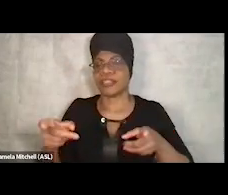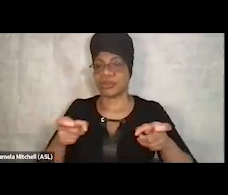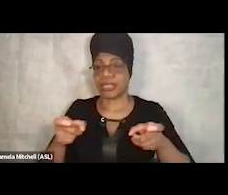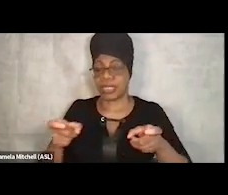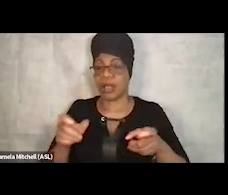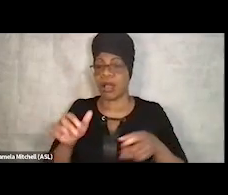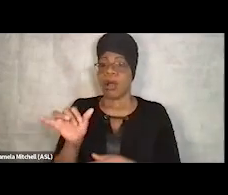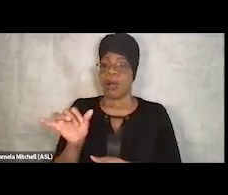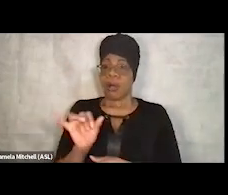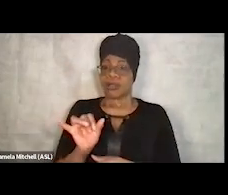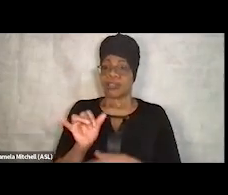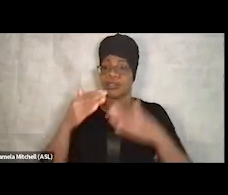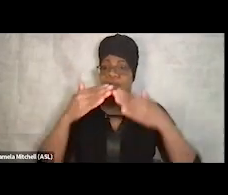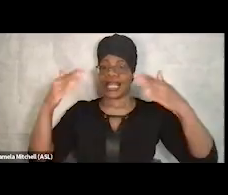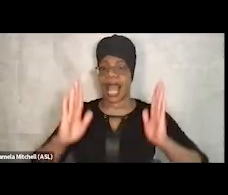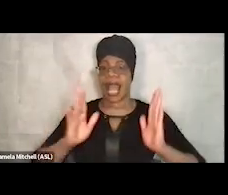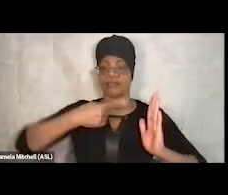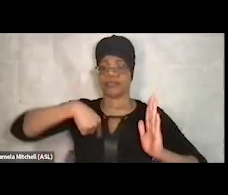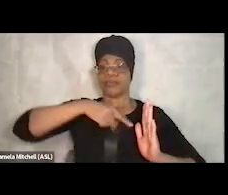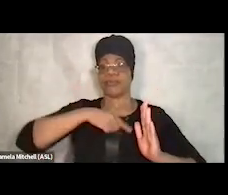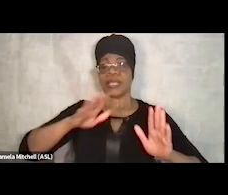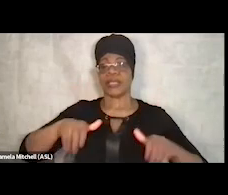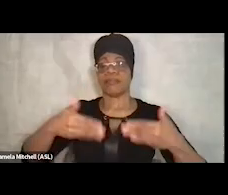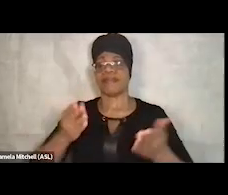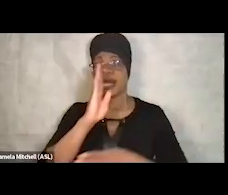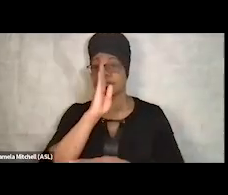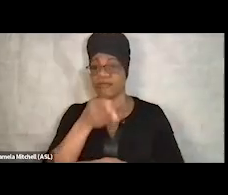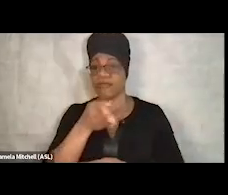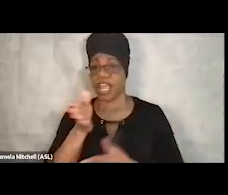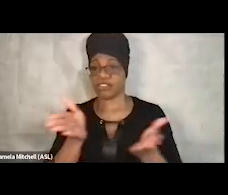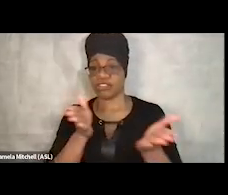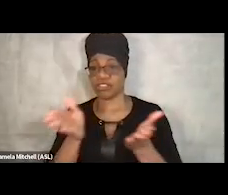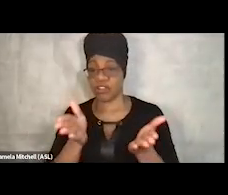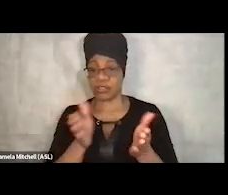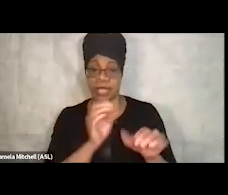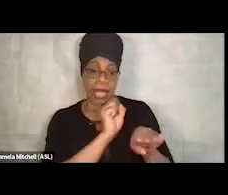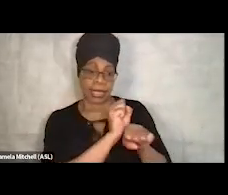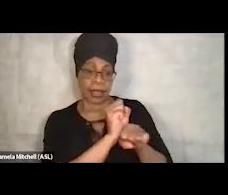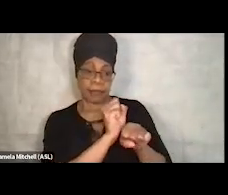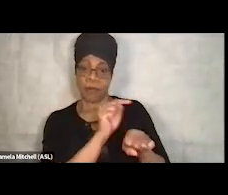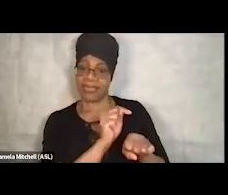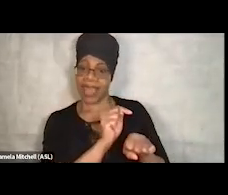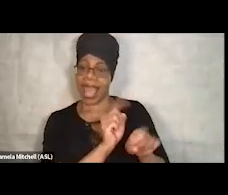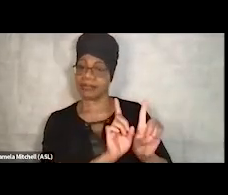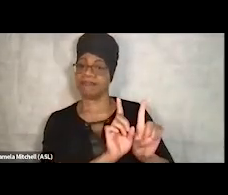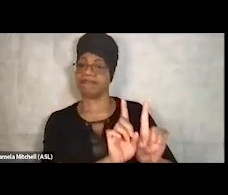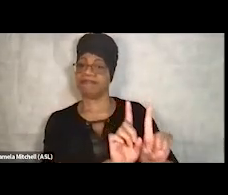where we provide direct service. So as I mentioned with employment, that coming alongside piece of people,